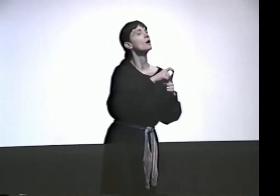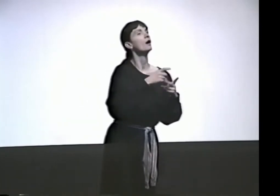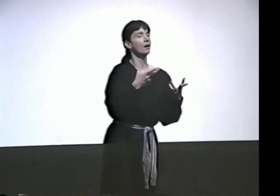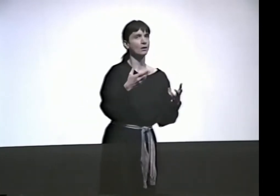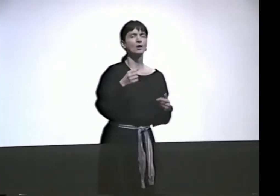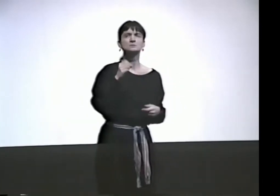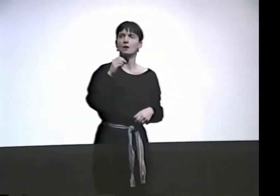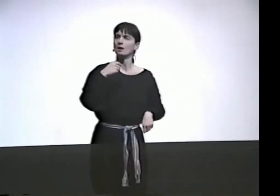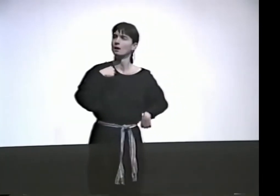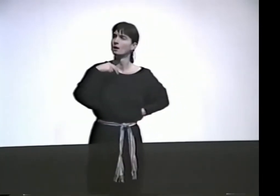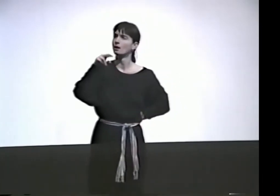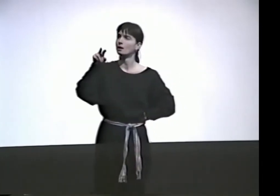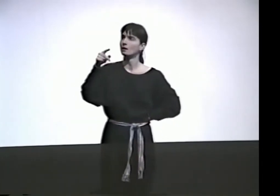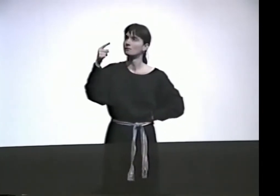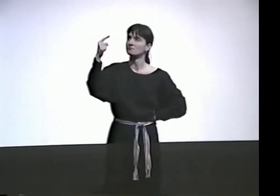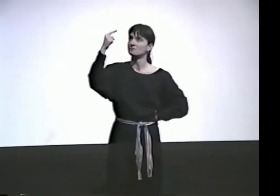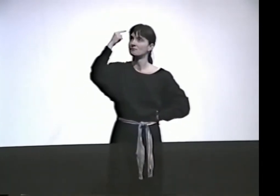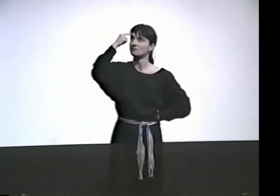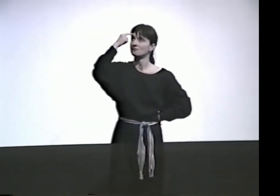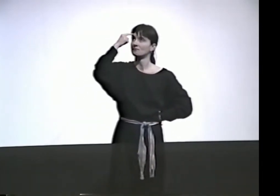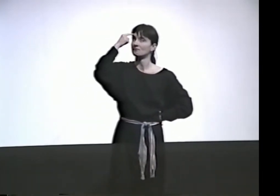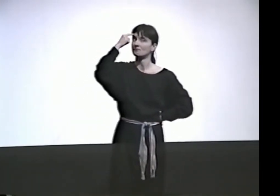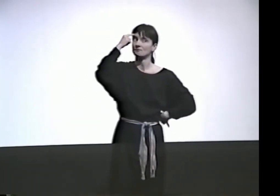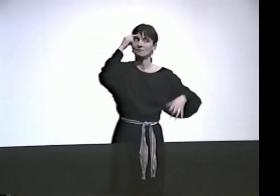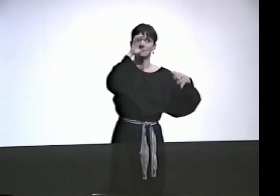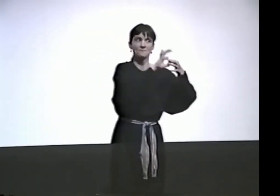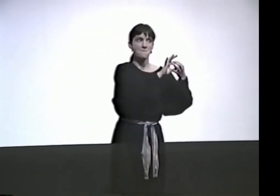SO "ALIEN" IS A STRANGE WORD, AND IT MEANS THAT YOU'RE STRANGE TO THIS COUNTRY,